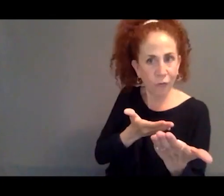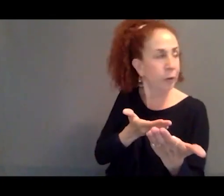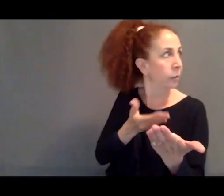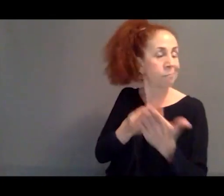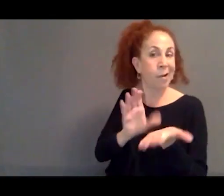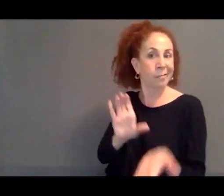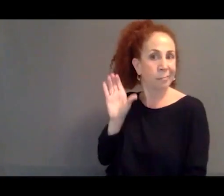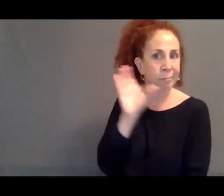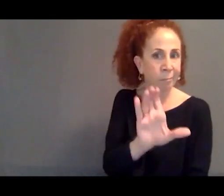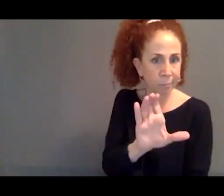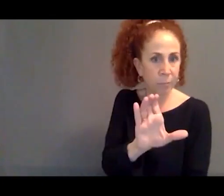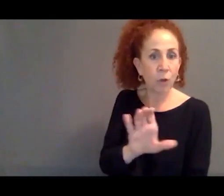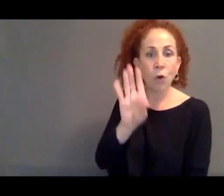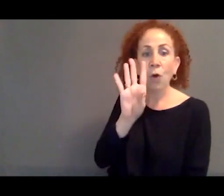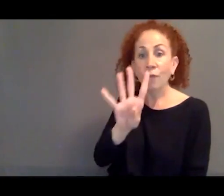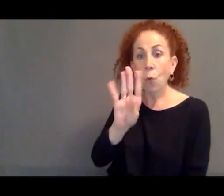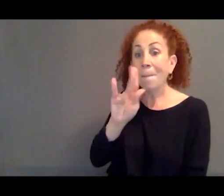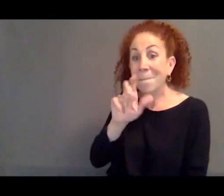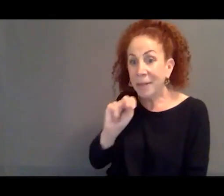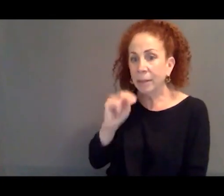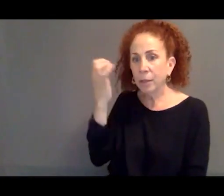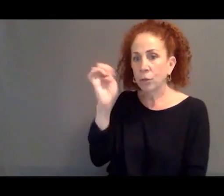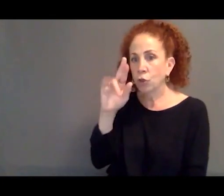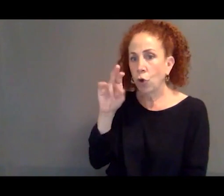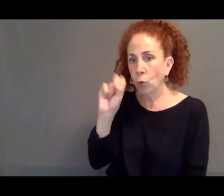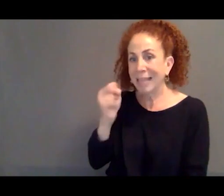sum of 4 billion euros every year so that Turkey would serve